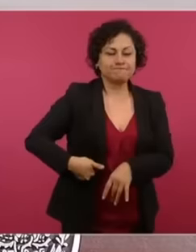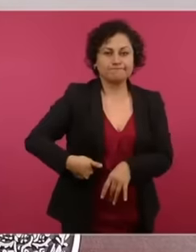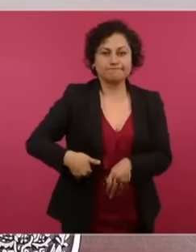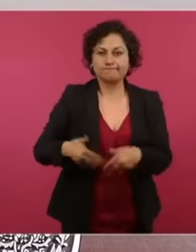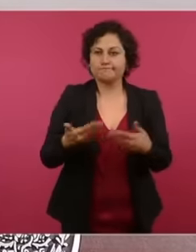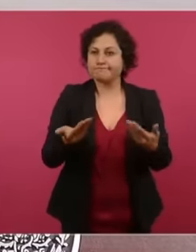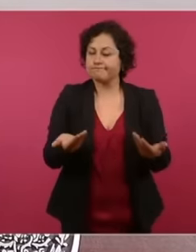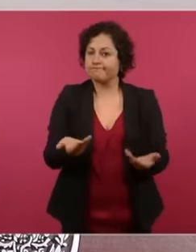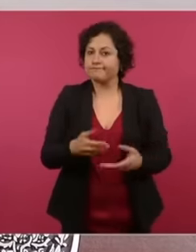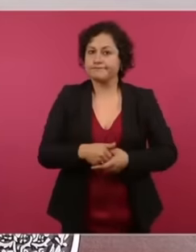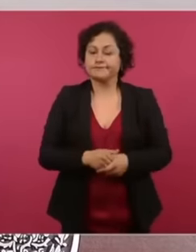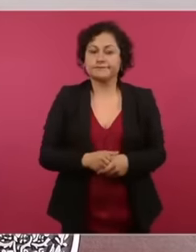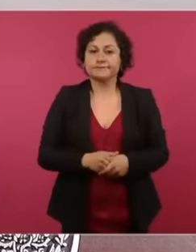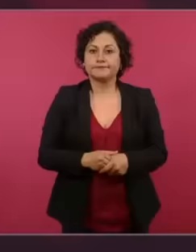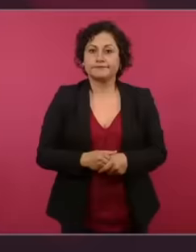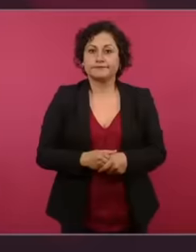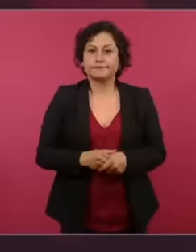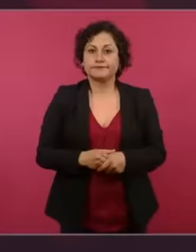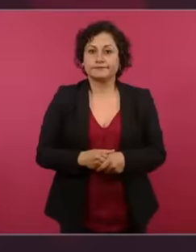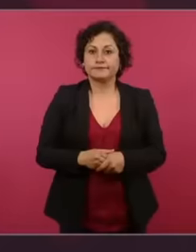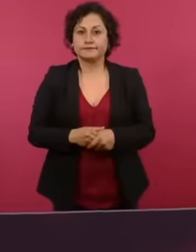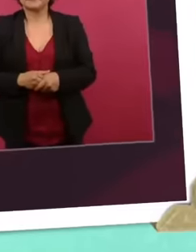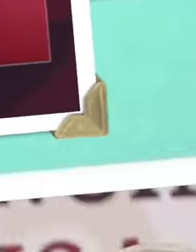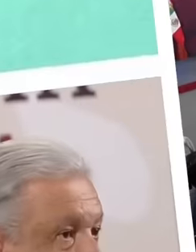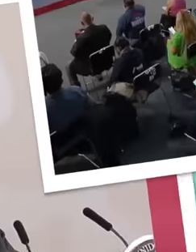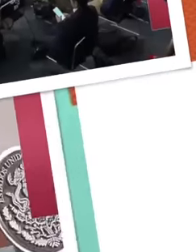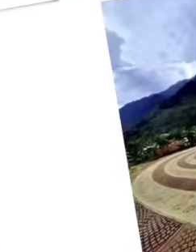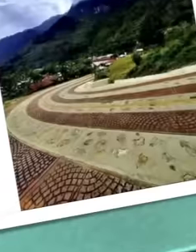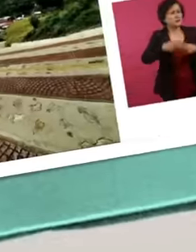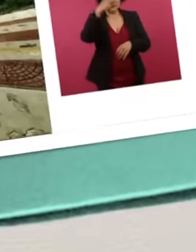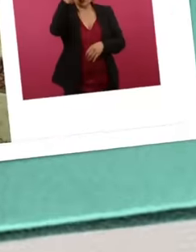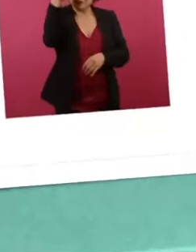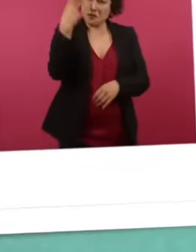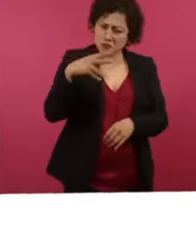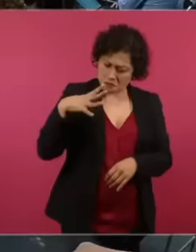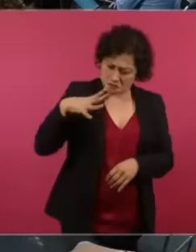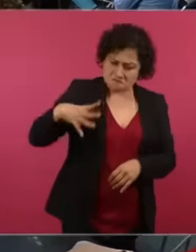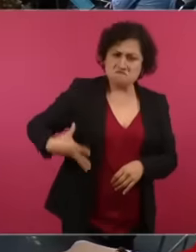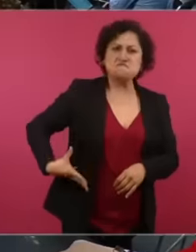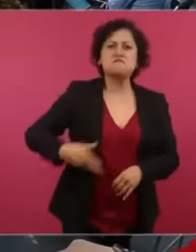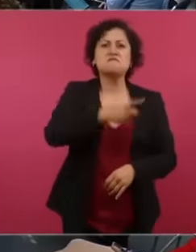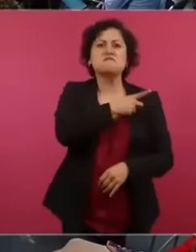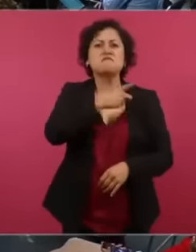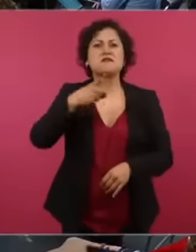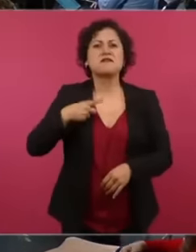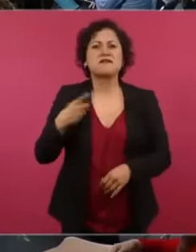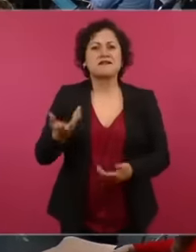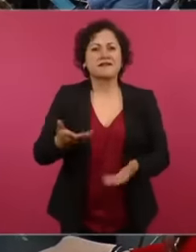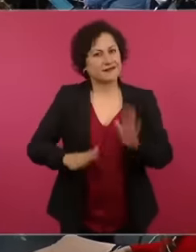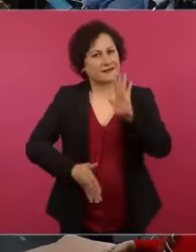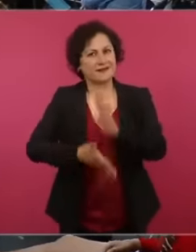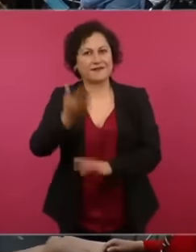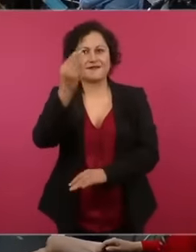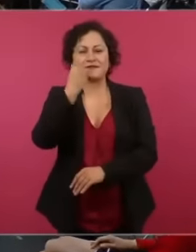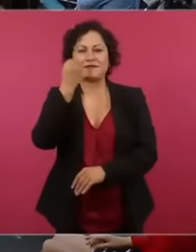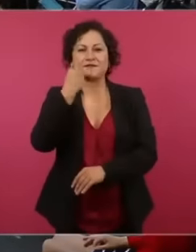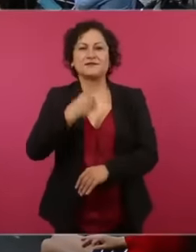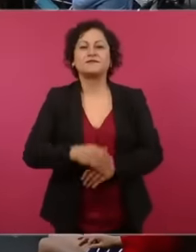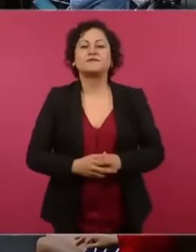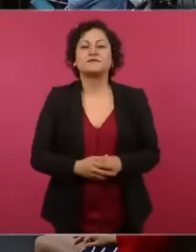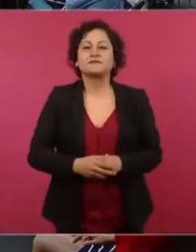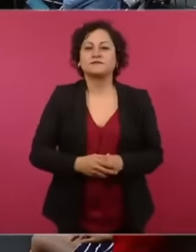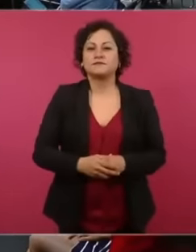Let's go to breakfast now, where do you